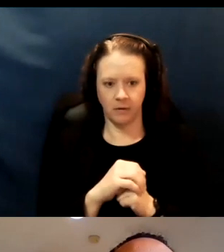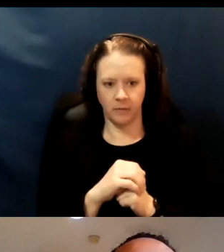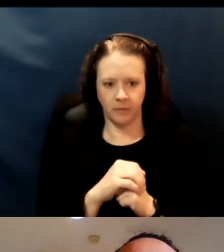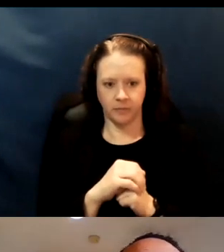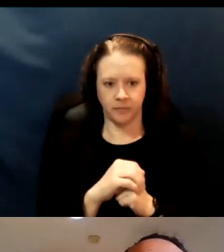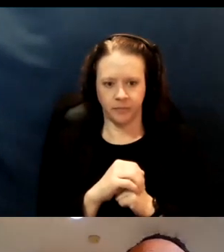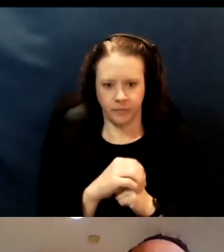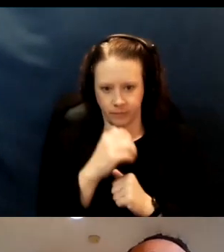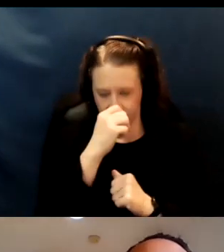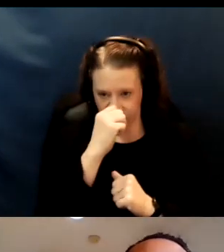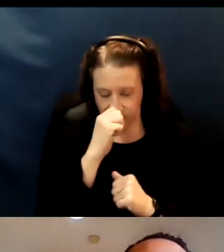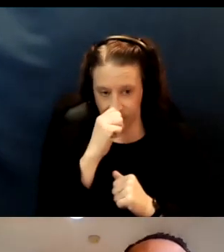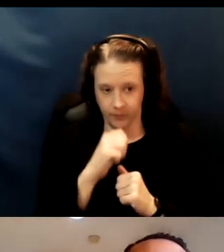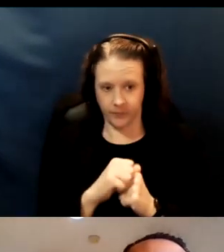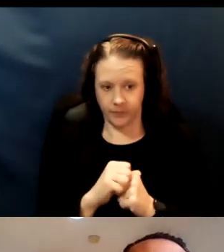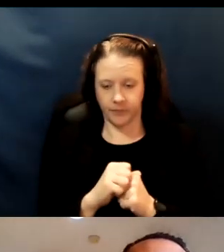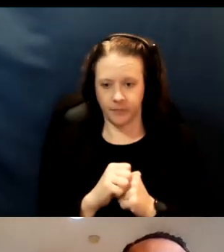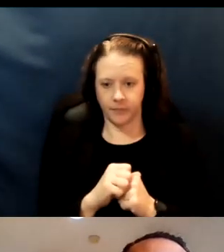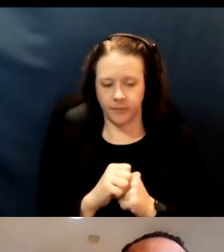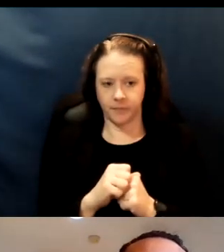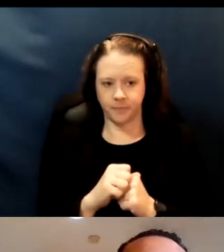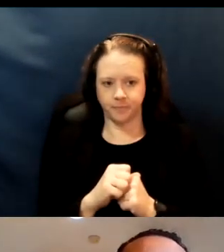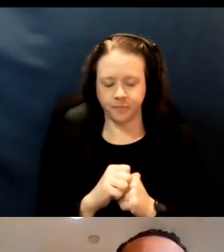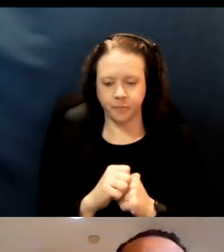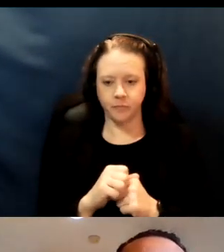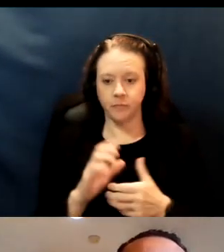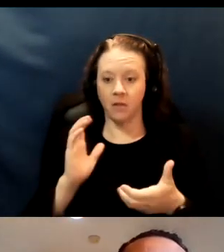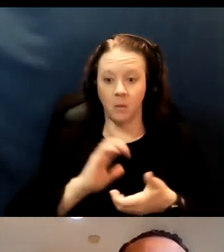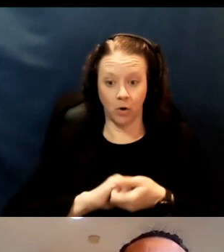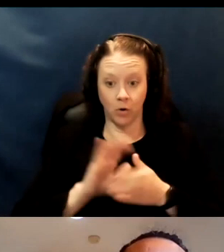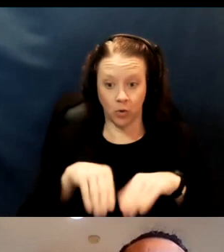where the partner organizations will support clients